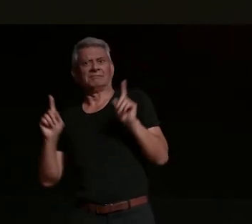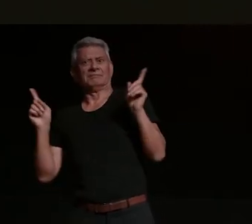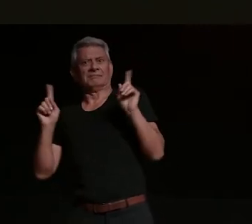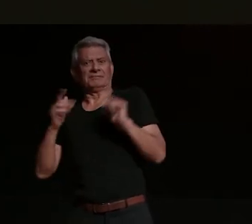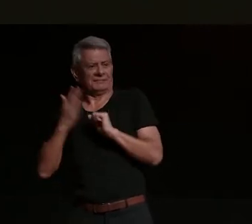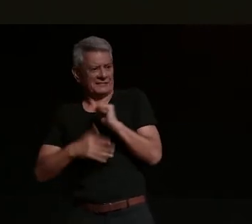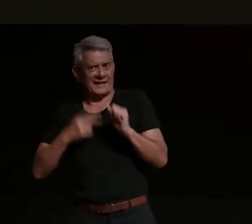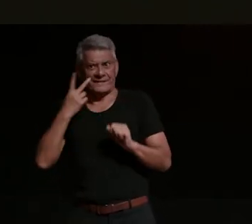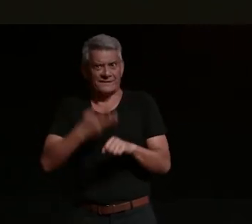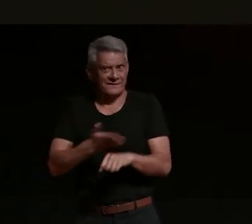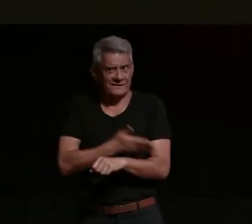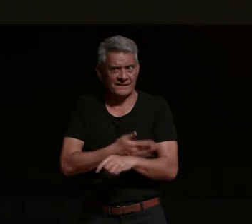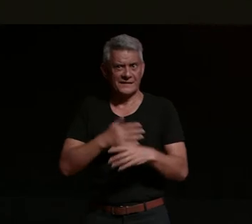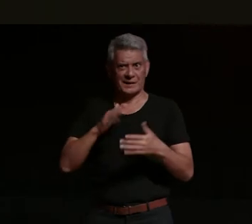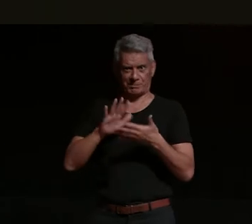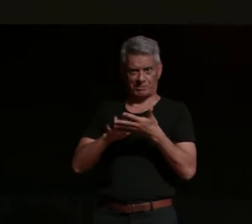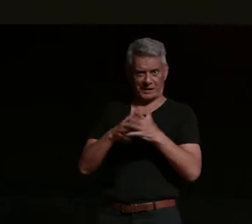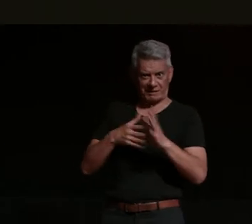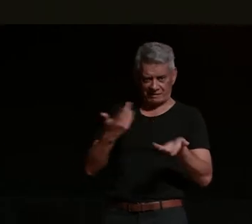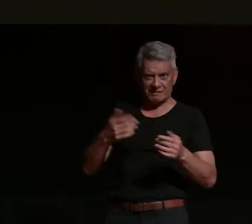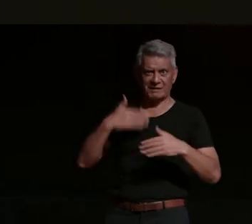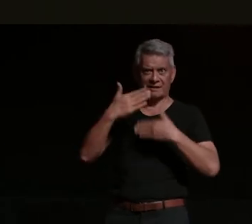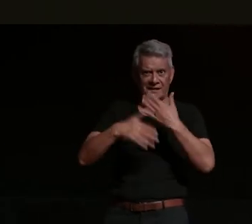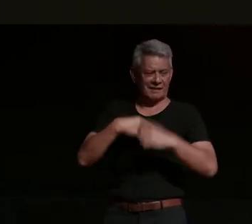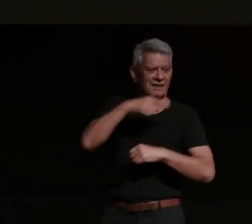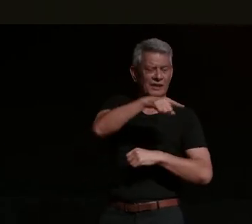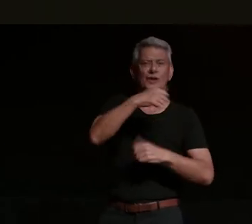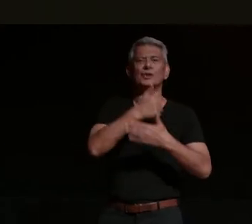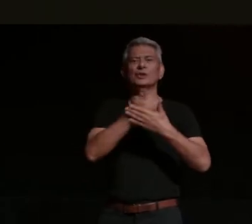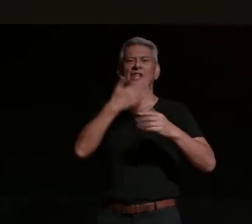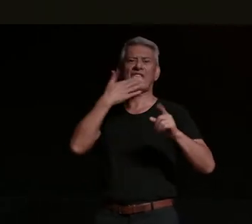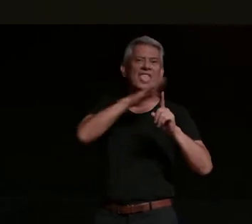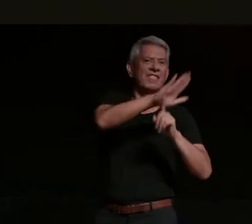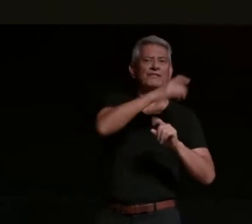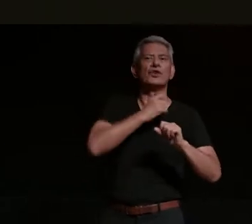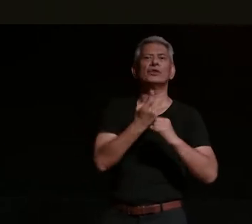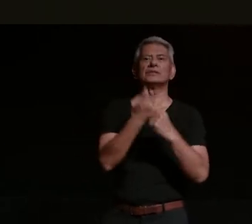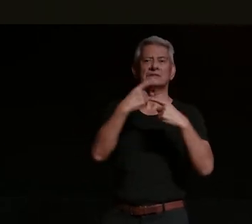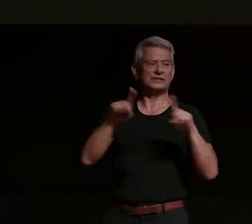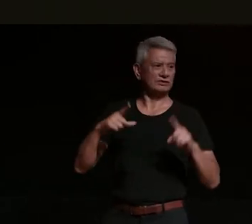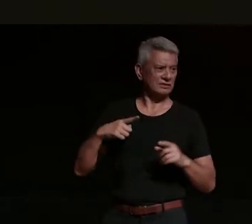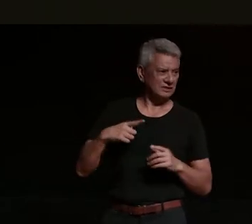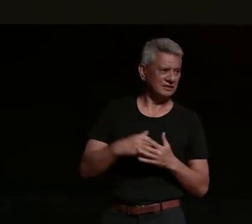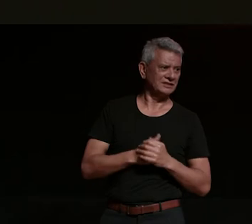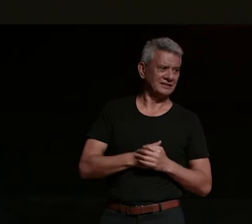it's unheard of because the only entertainment they have is strippers and drugs yeah yeah